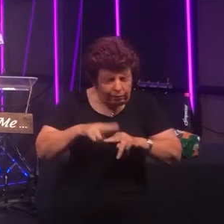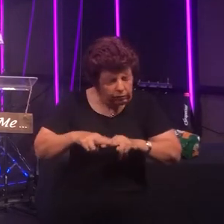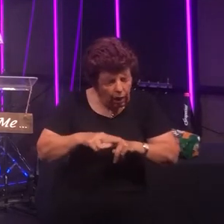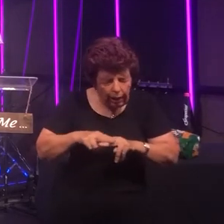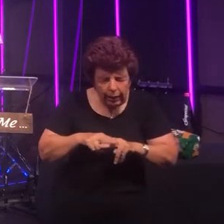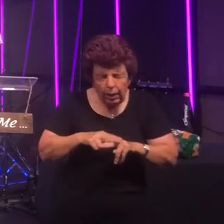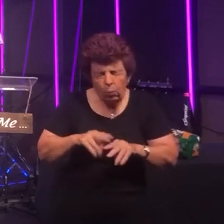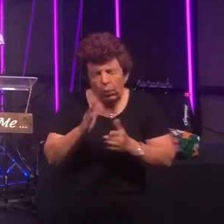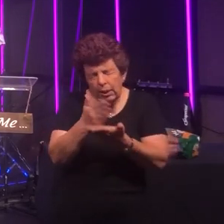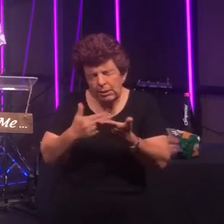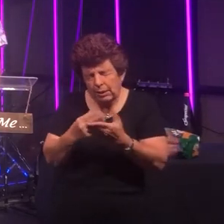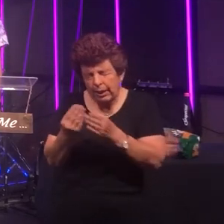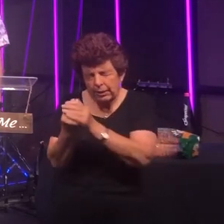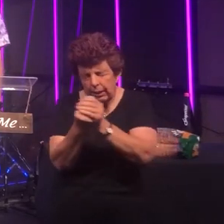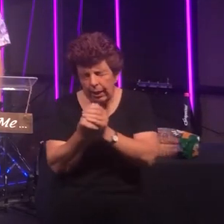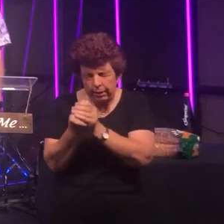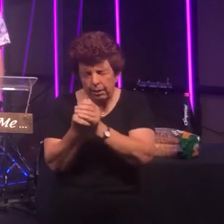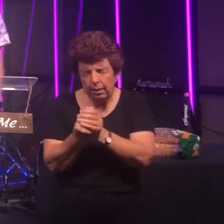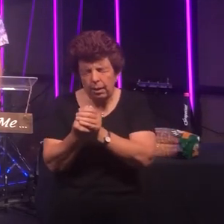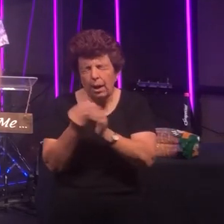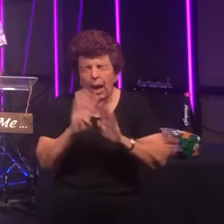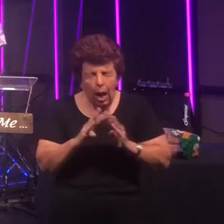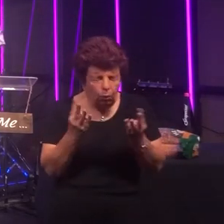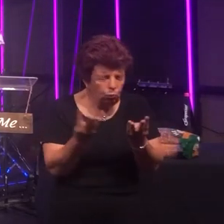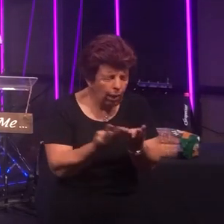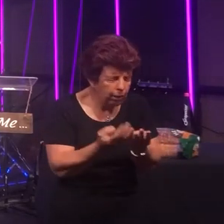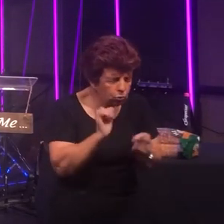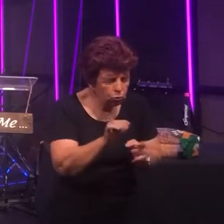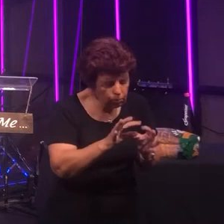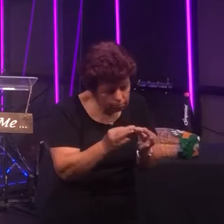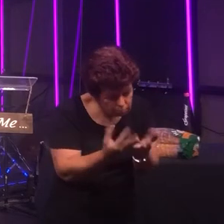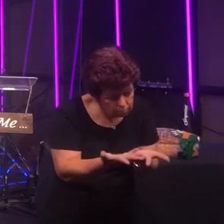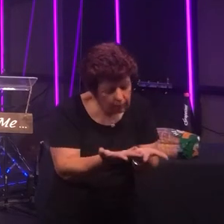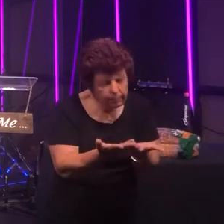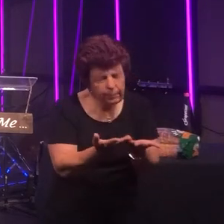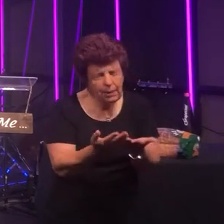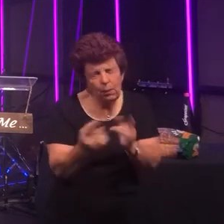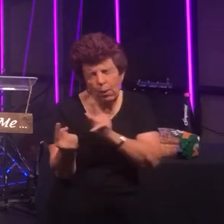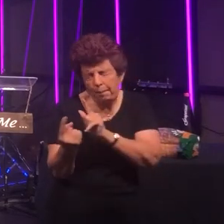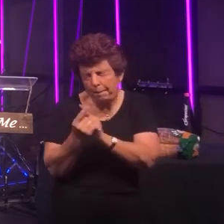share together around your word and as we meet at the communion table and just